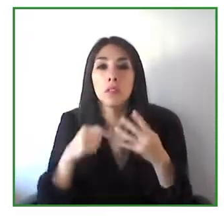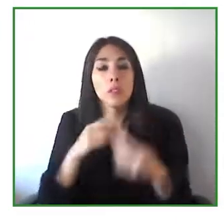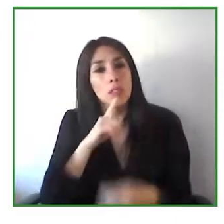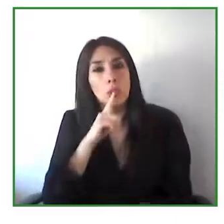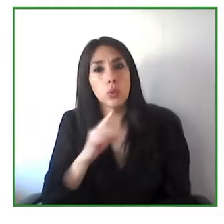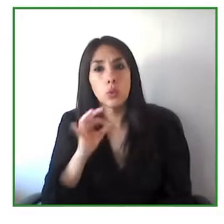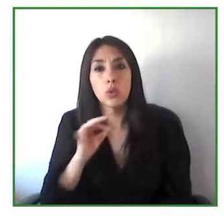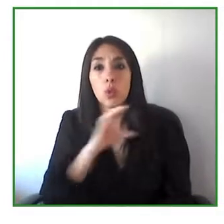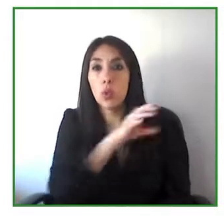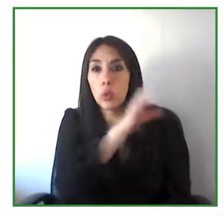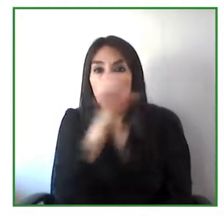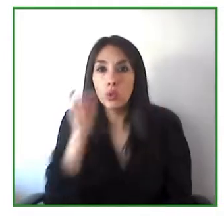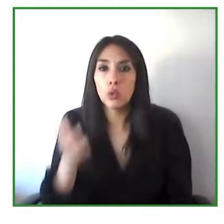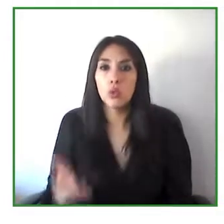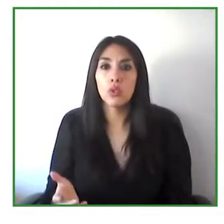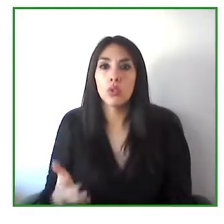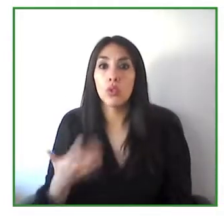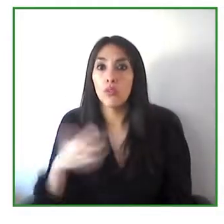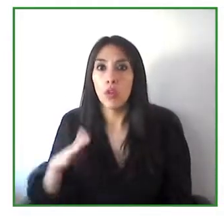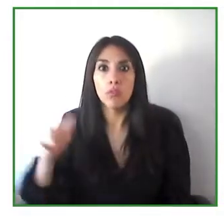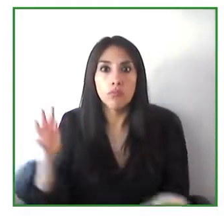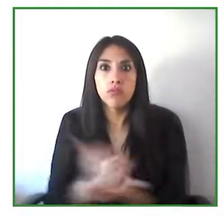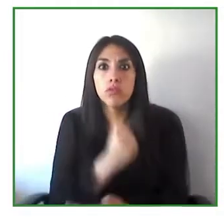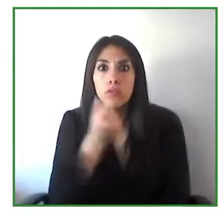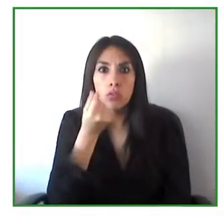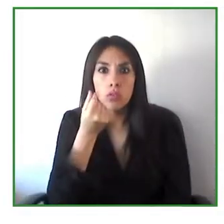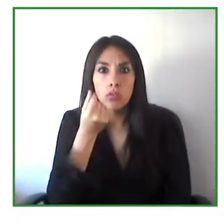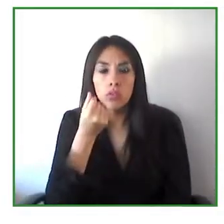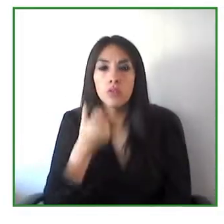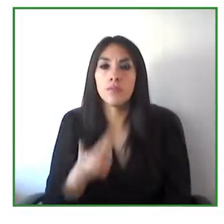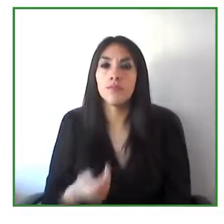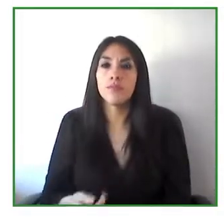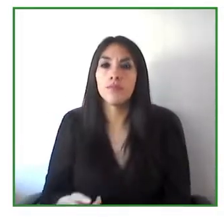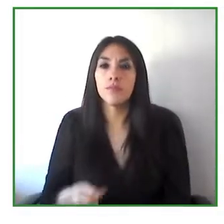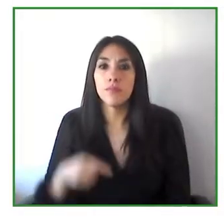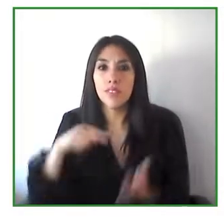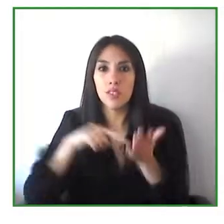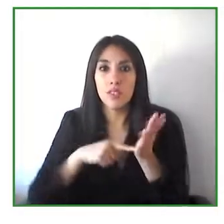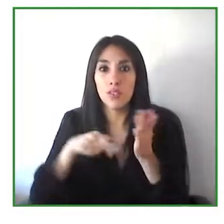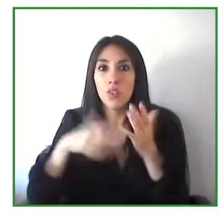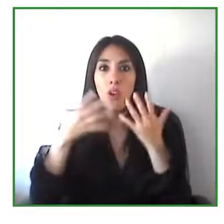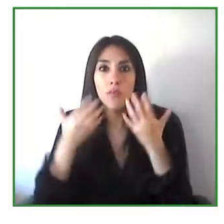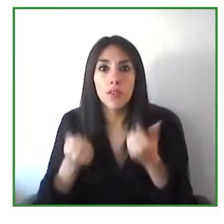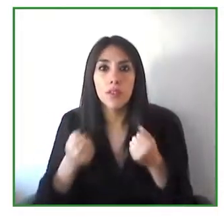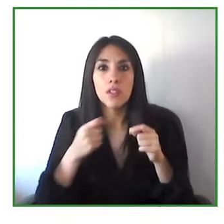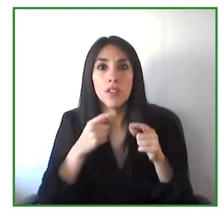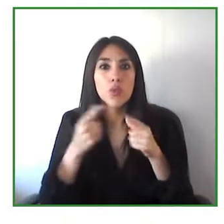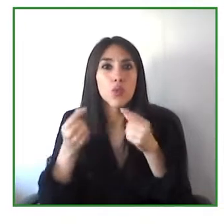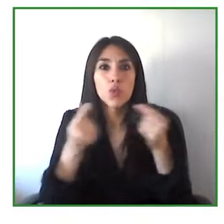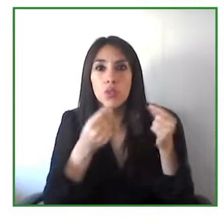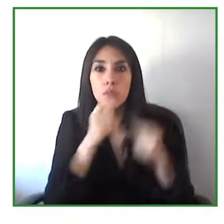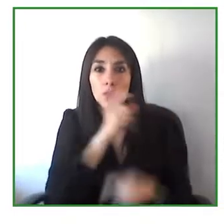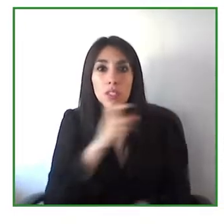is the participation of organization of persons with disabilities in the preparation, development